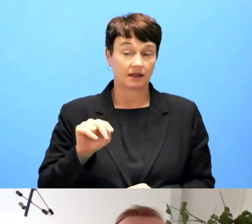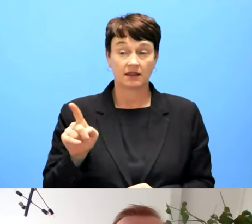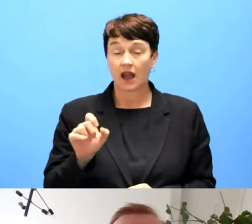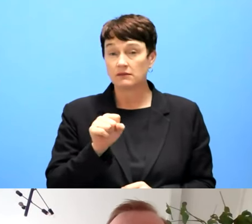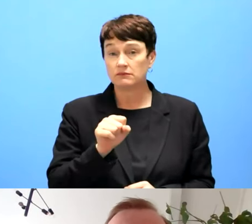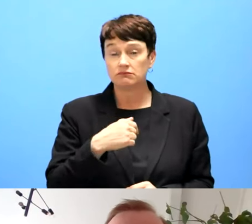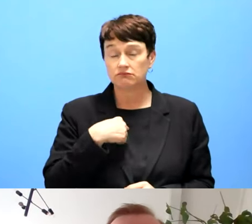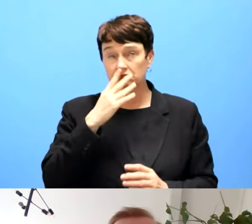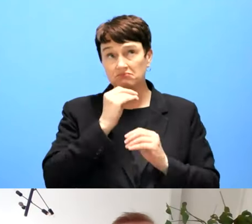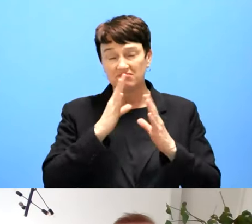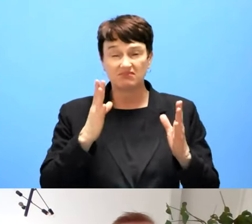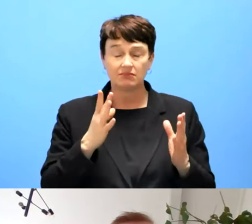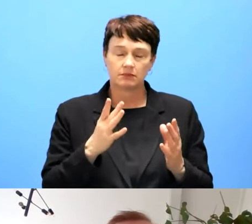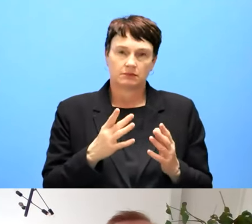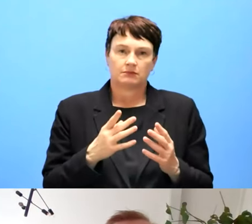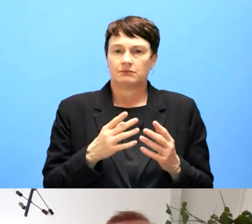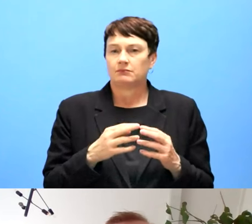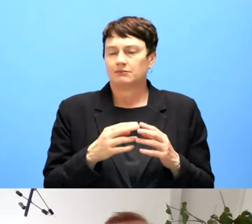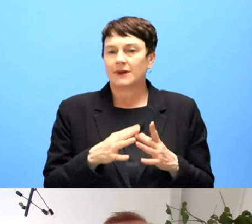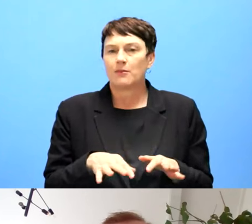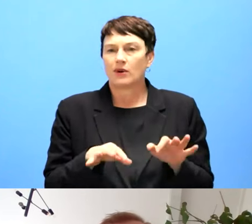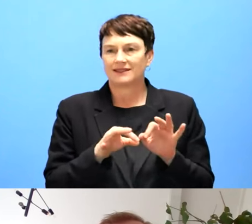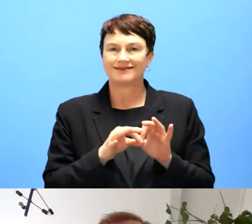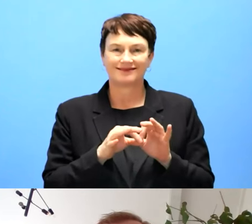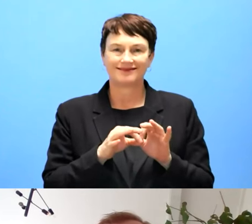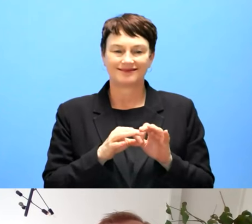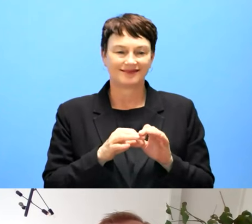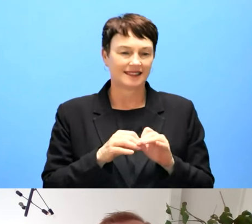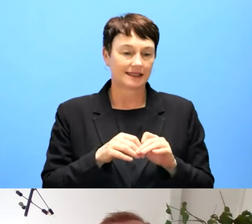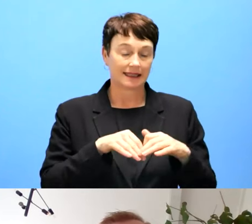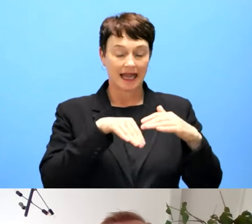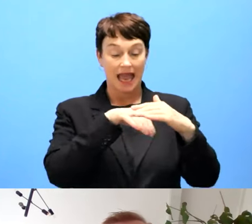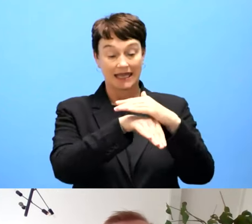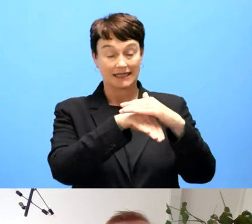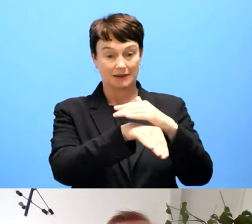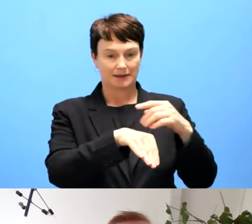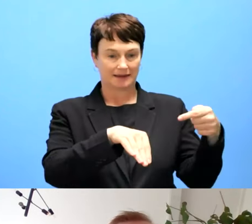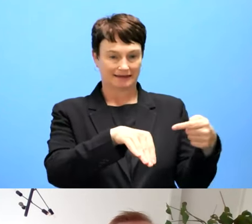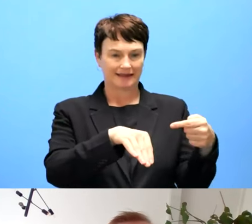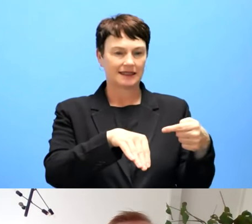organizational issue and not so much a technical one. So the most difficult thing to do is to keep